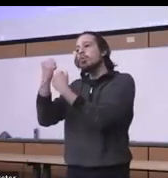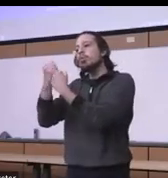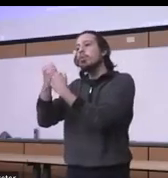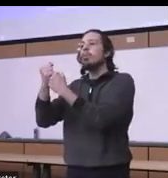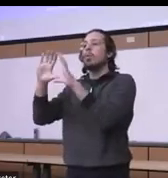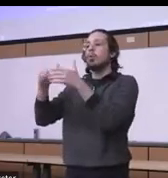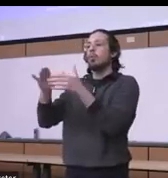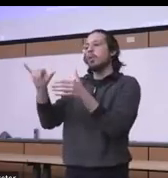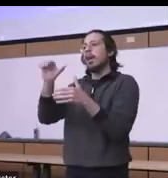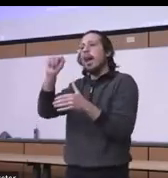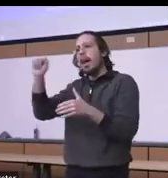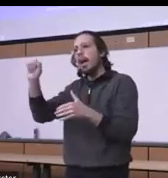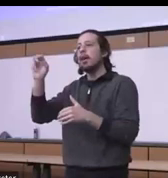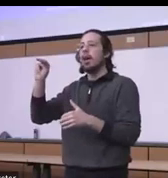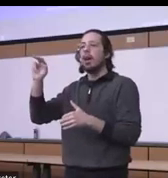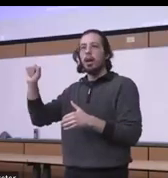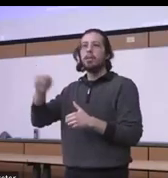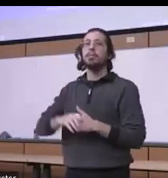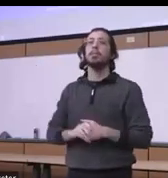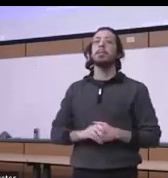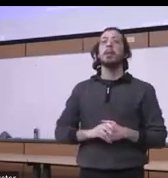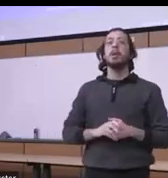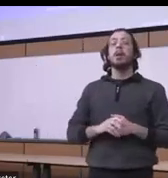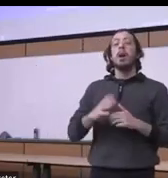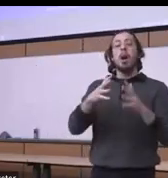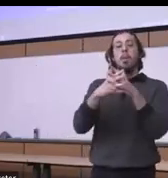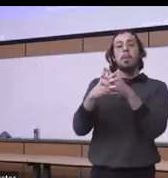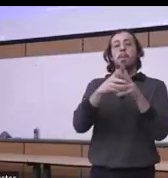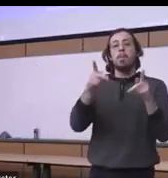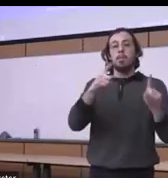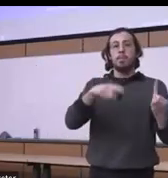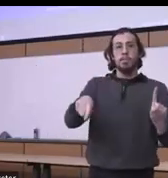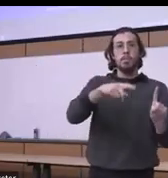for black Americans or close to 90 percent like know who's there who are diagnosed with